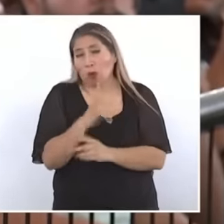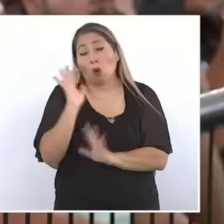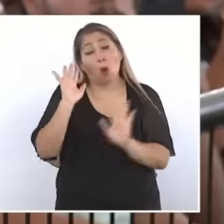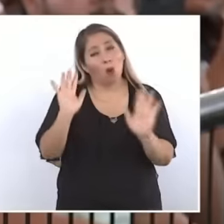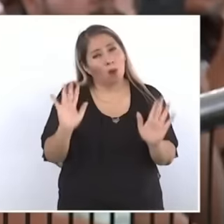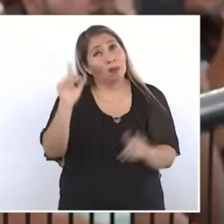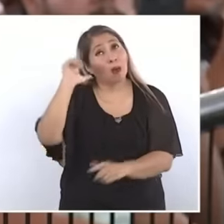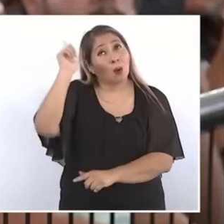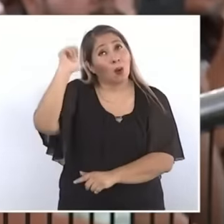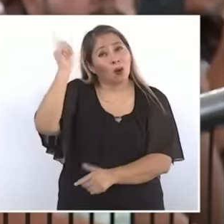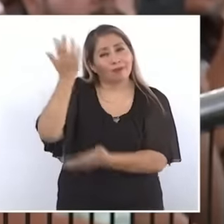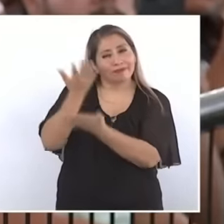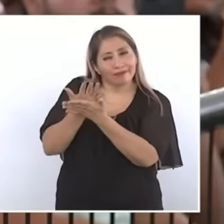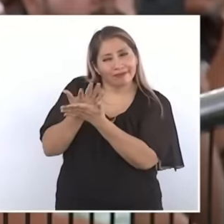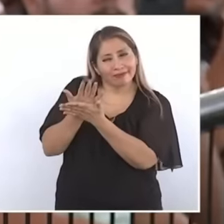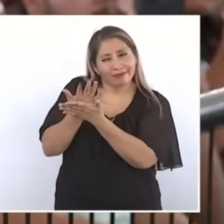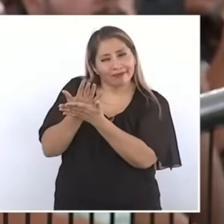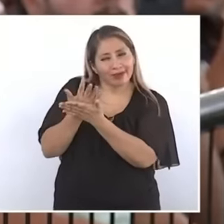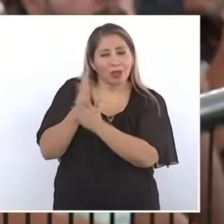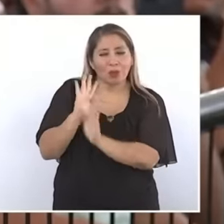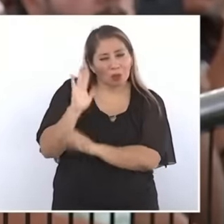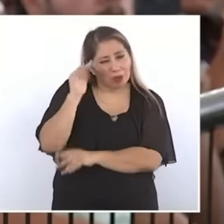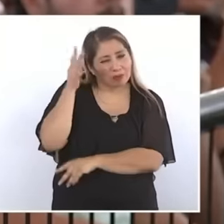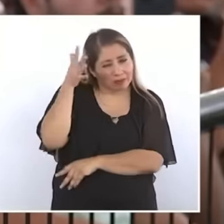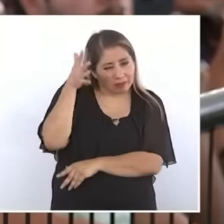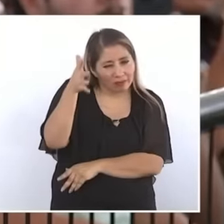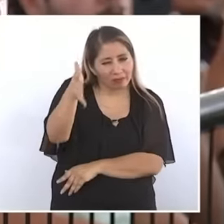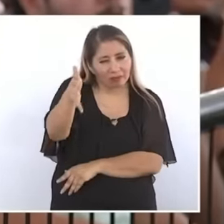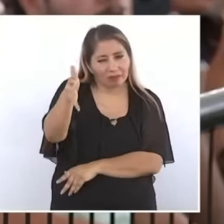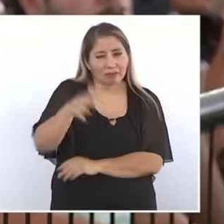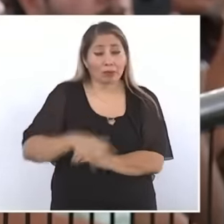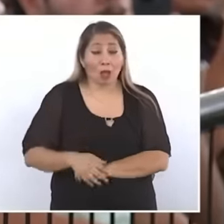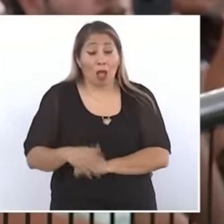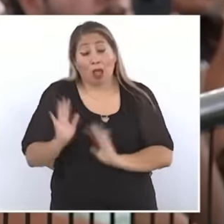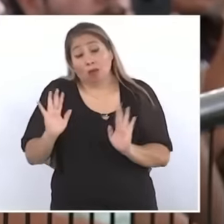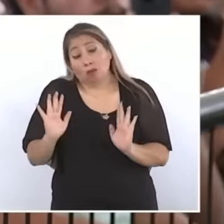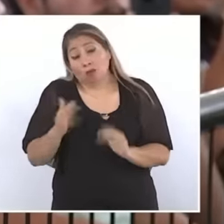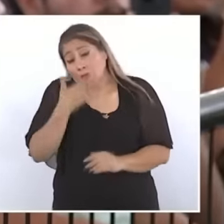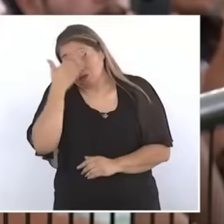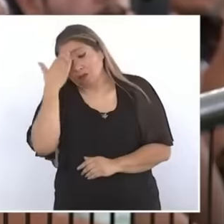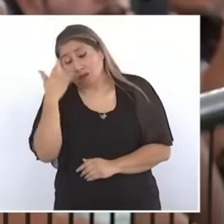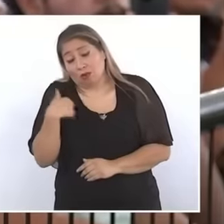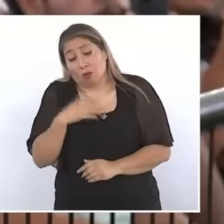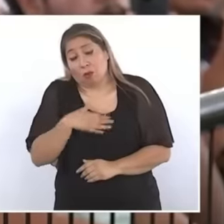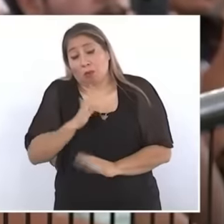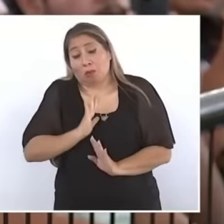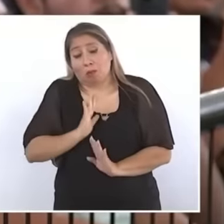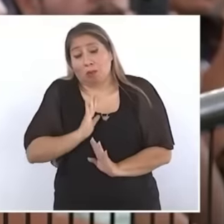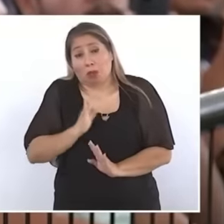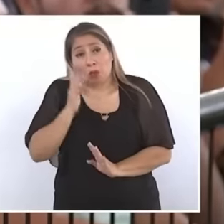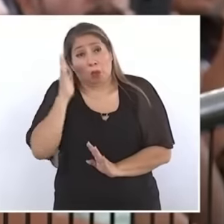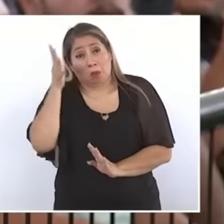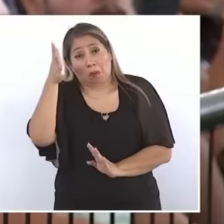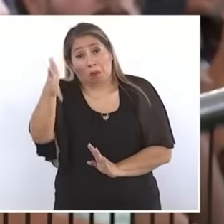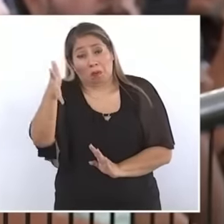will it could be fulfilled. Maybe I don't see it anymore, but it is a request that I